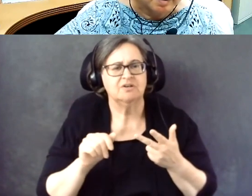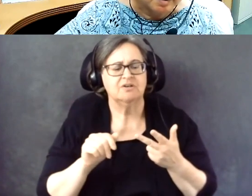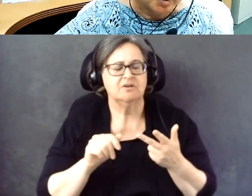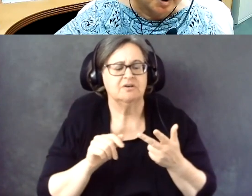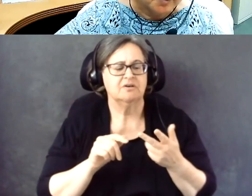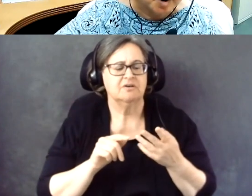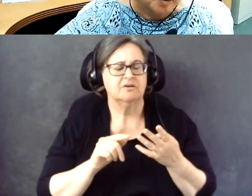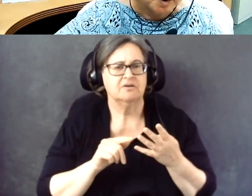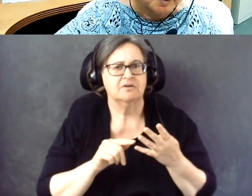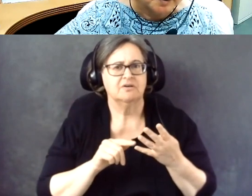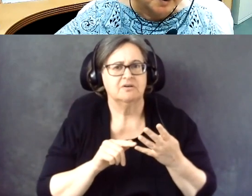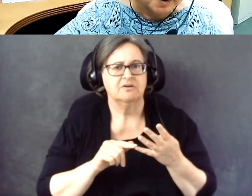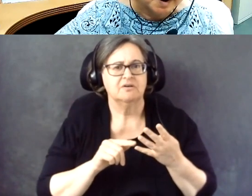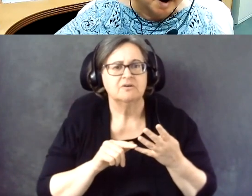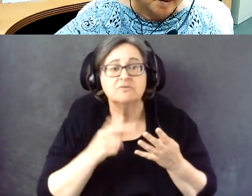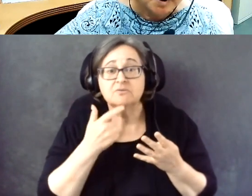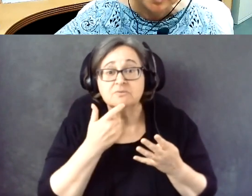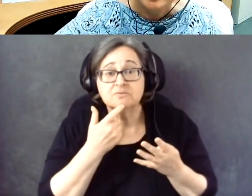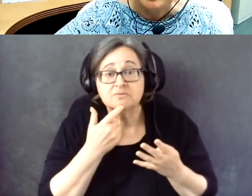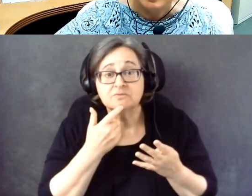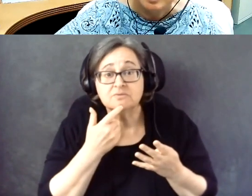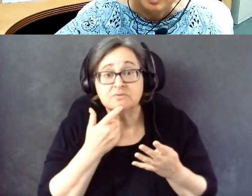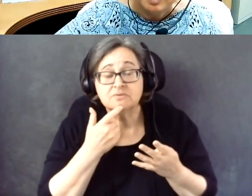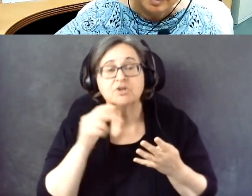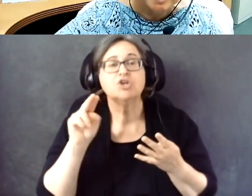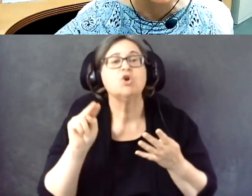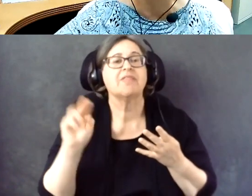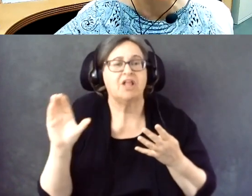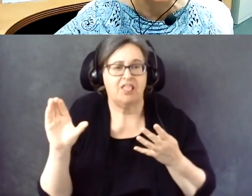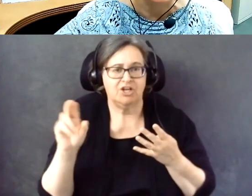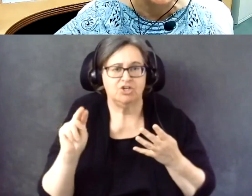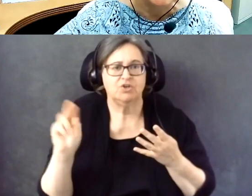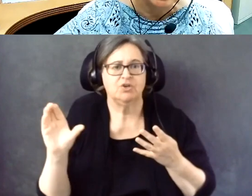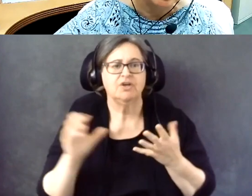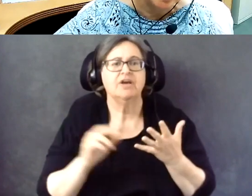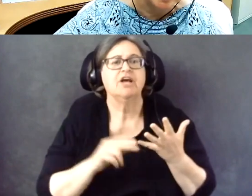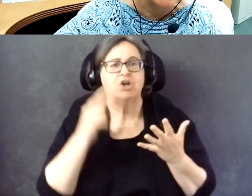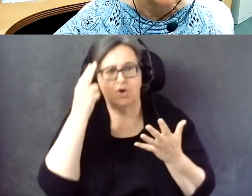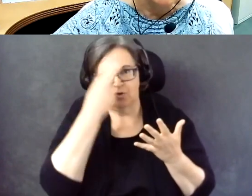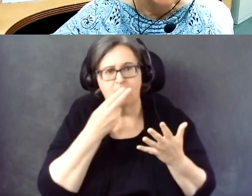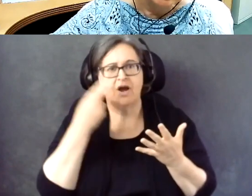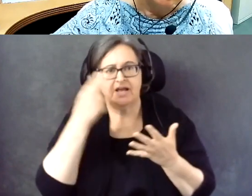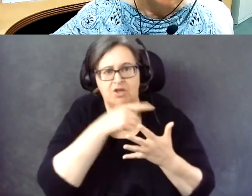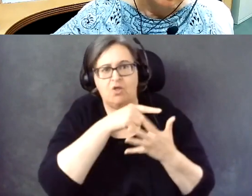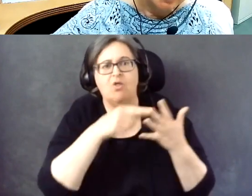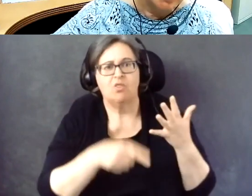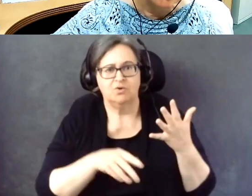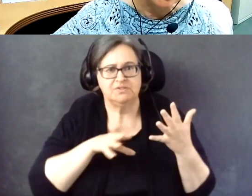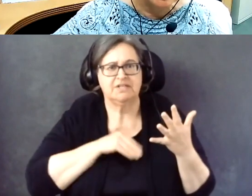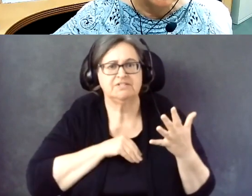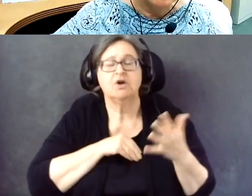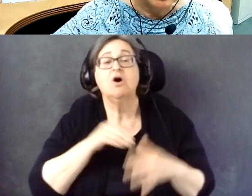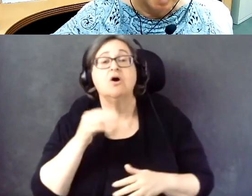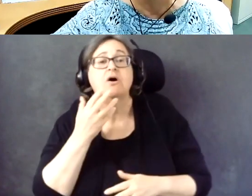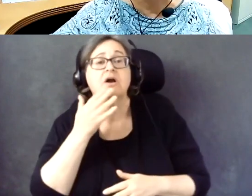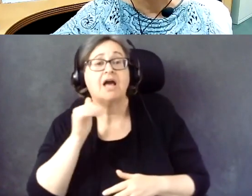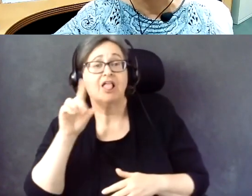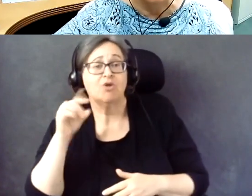North Carolina. And Hawaii. And Colorado. Yep.